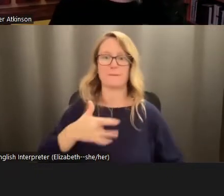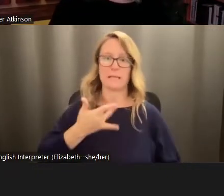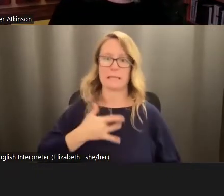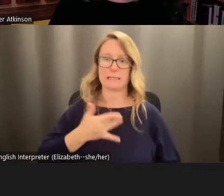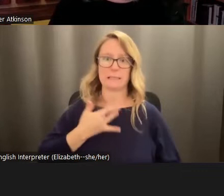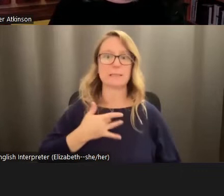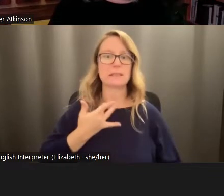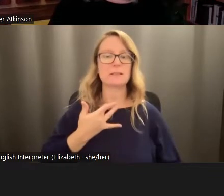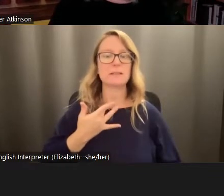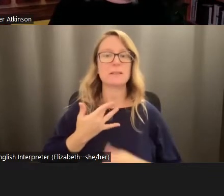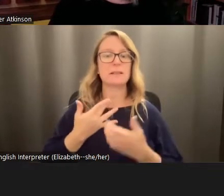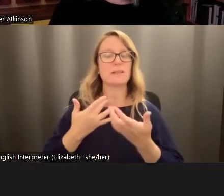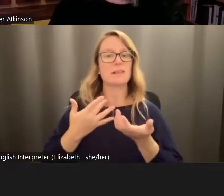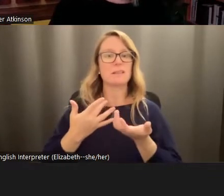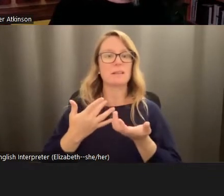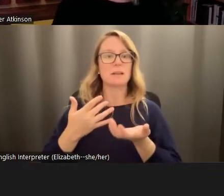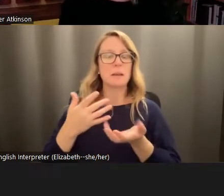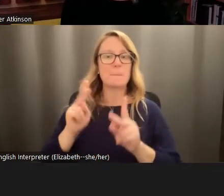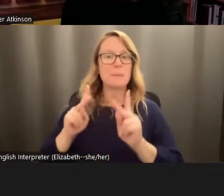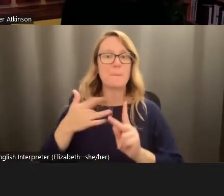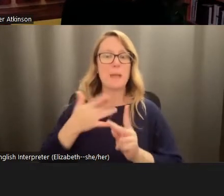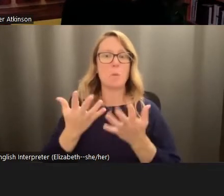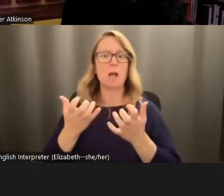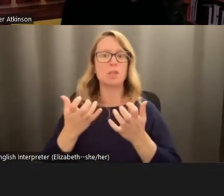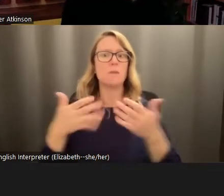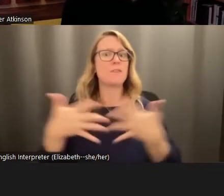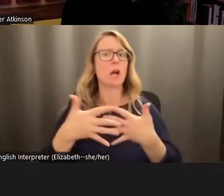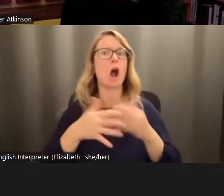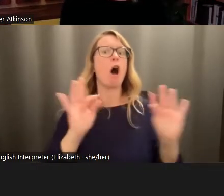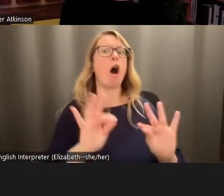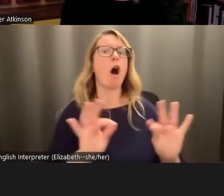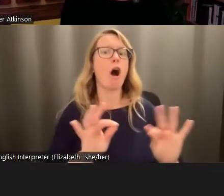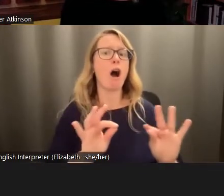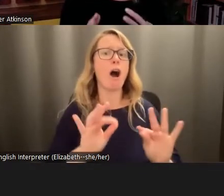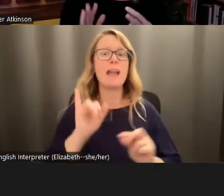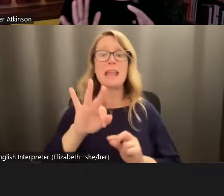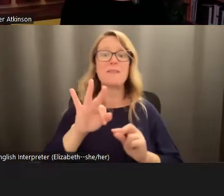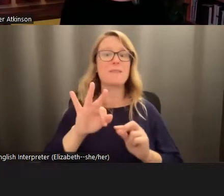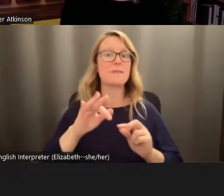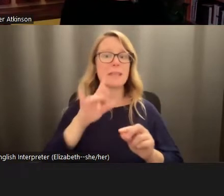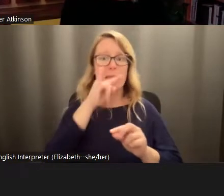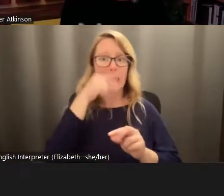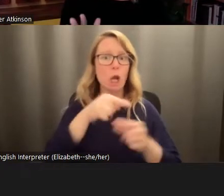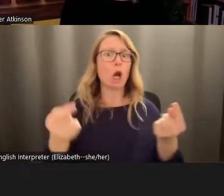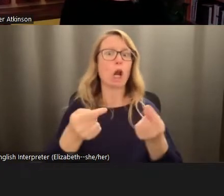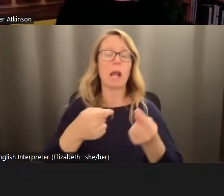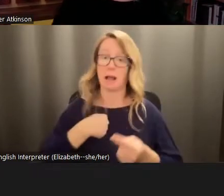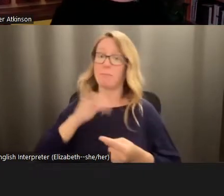of reflex to assuage fear, especially when a young person is hurting. And I have fallen into this mistake many times